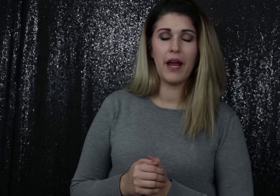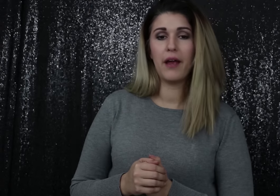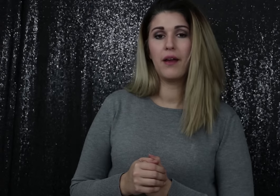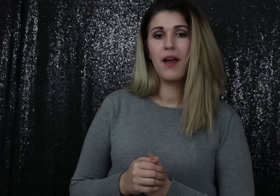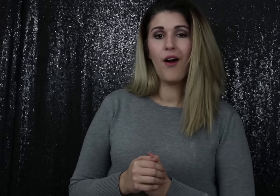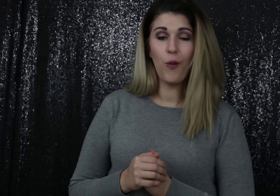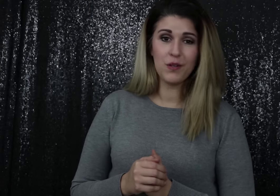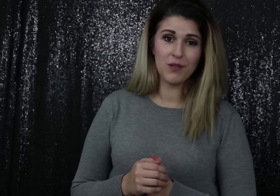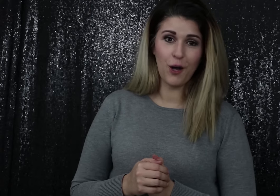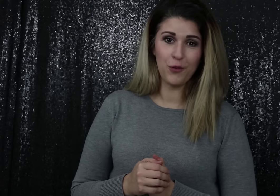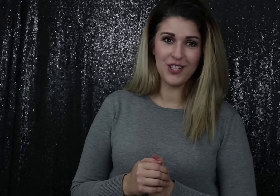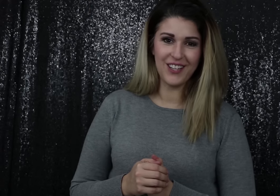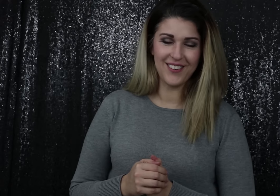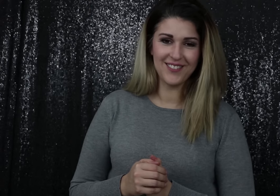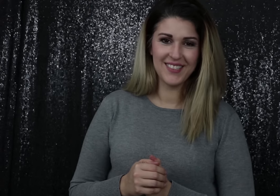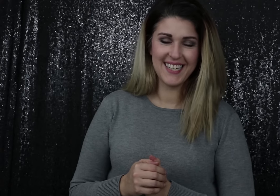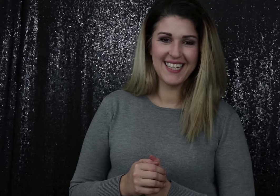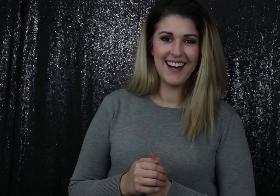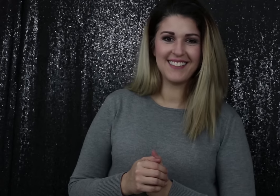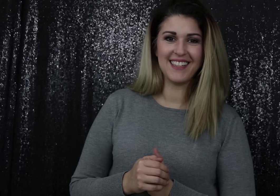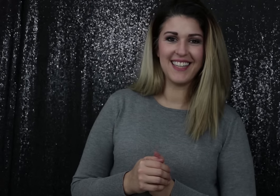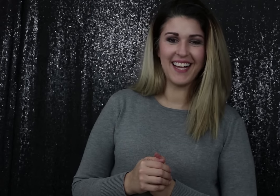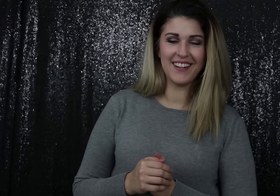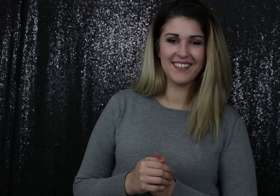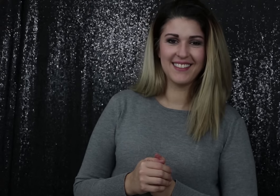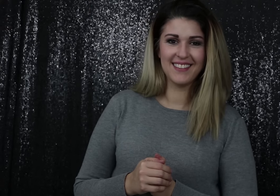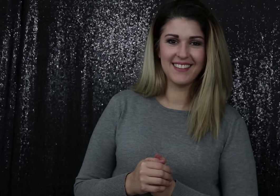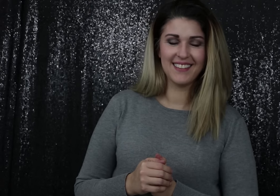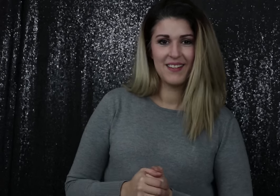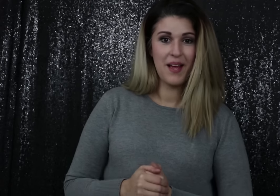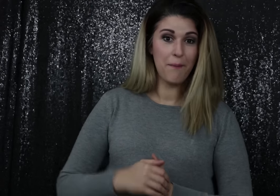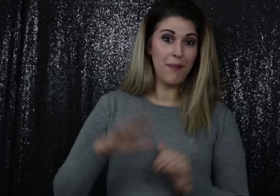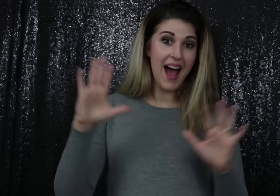and I hope this was helpful to you. I'll talk to you later. Bye.